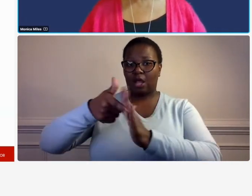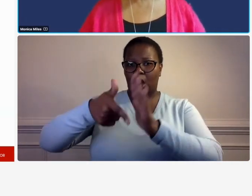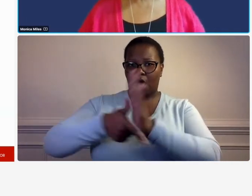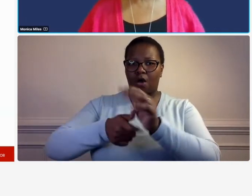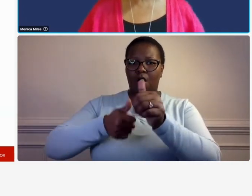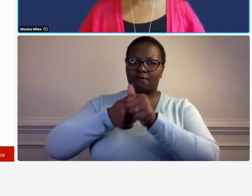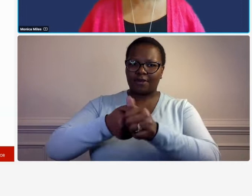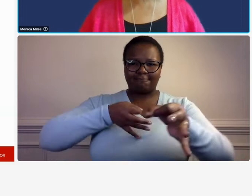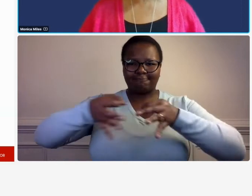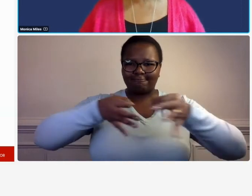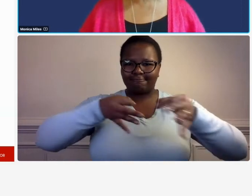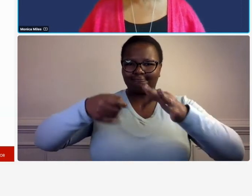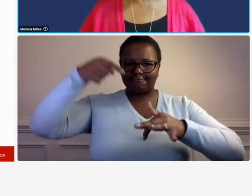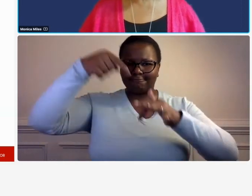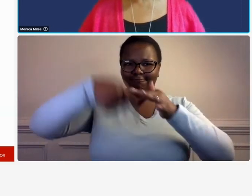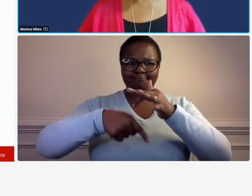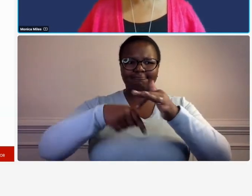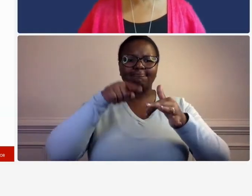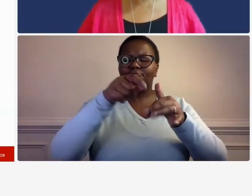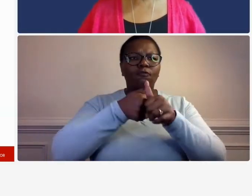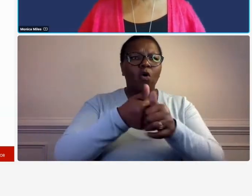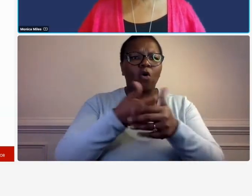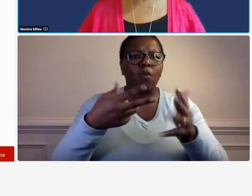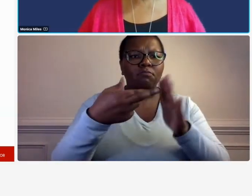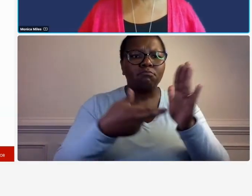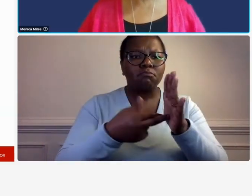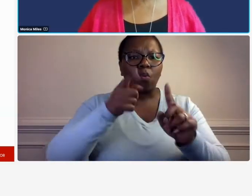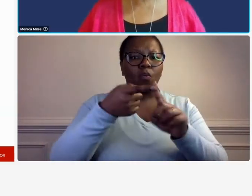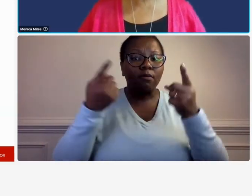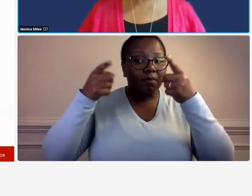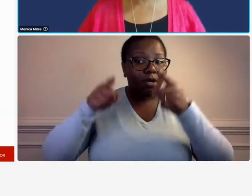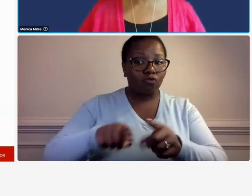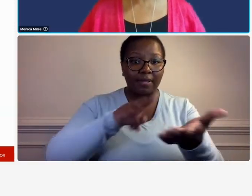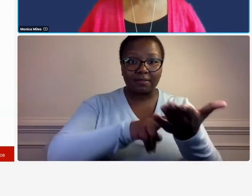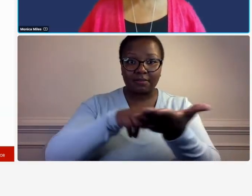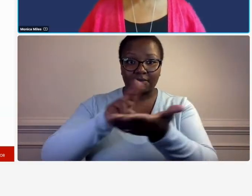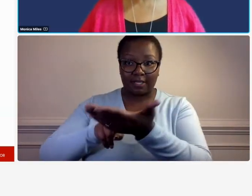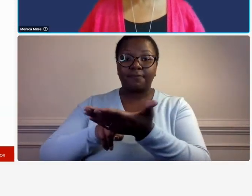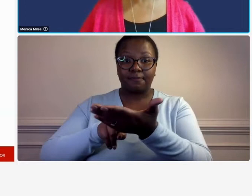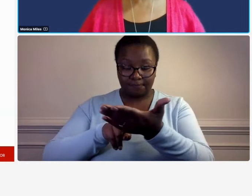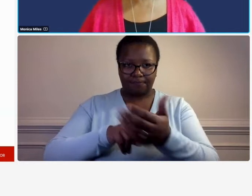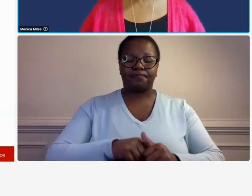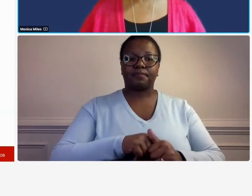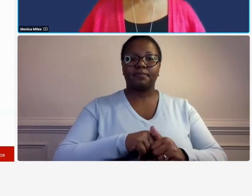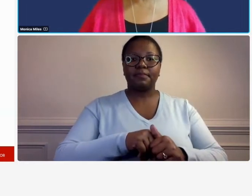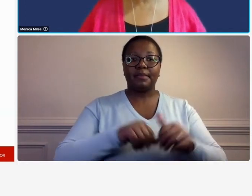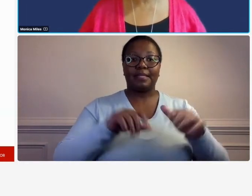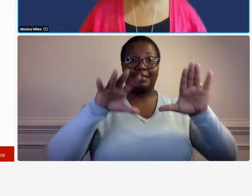each of the parties to the agreement so if you are a subcontractor on a project then you don't have a